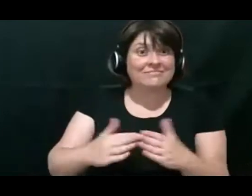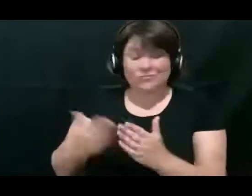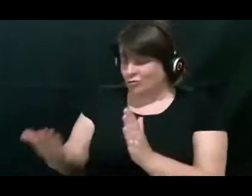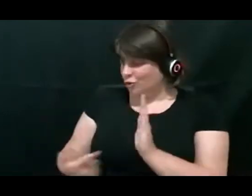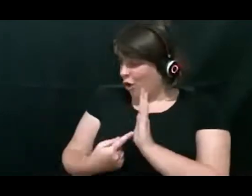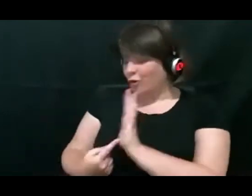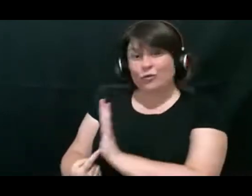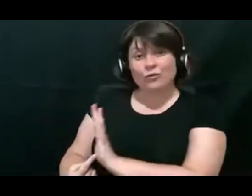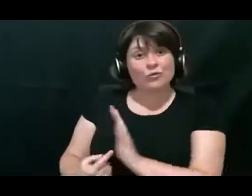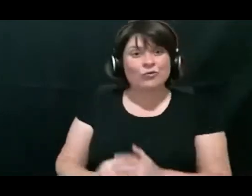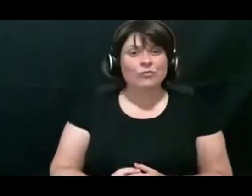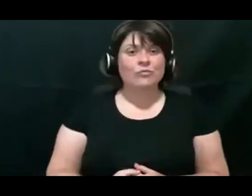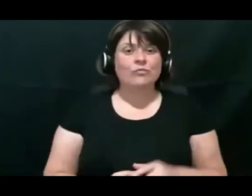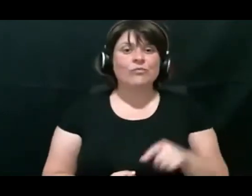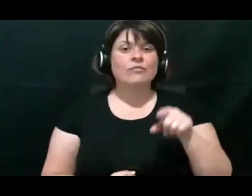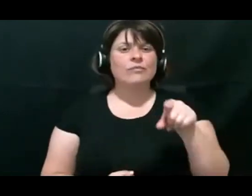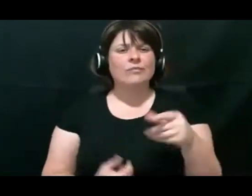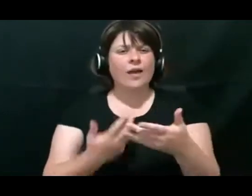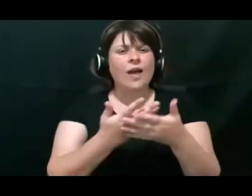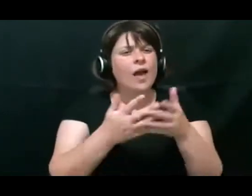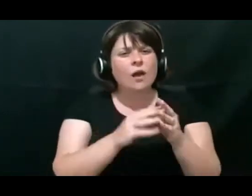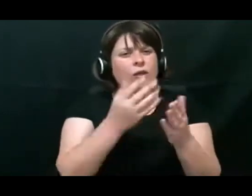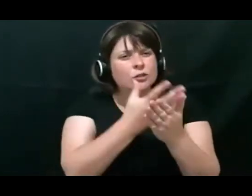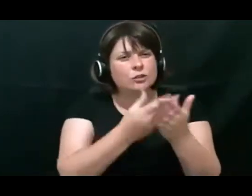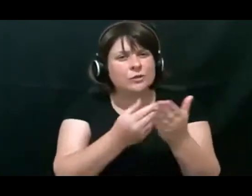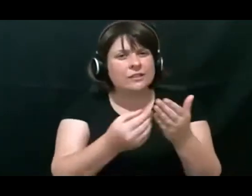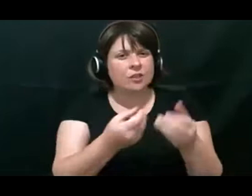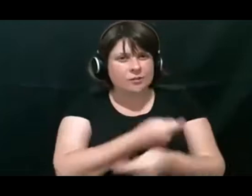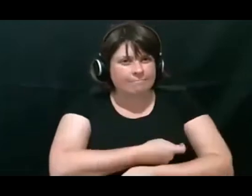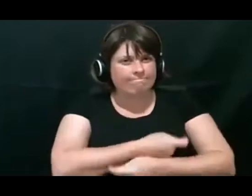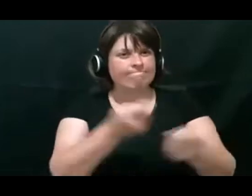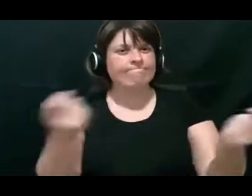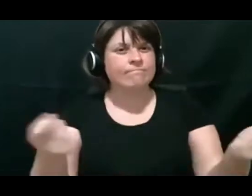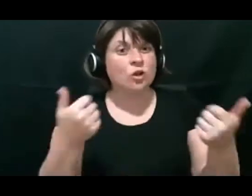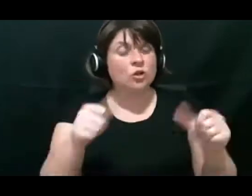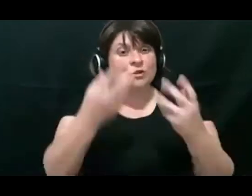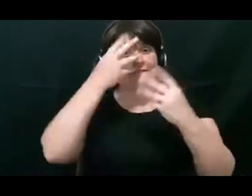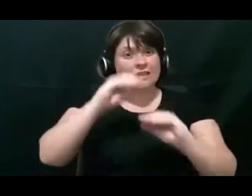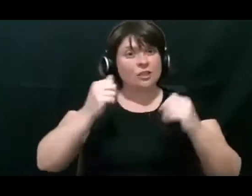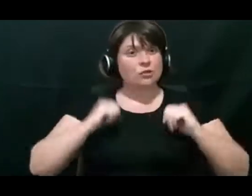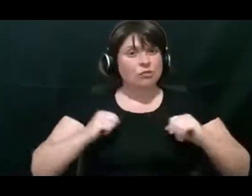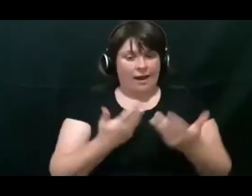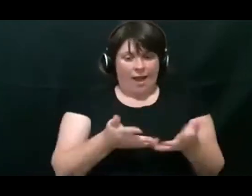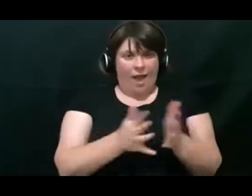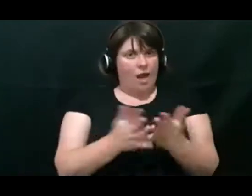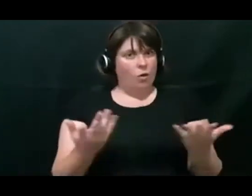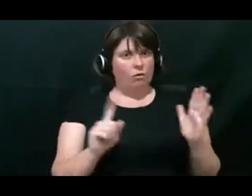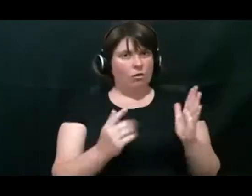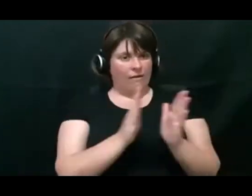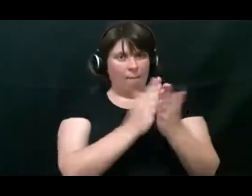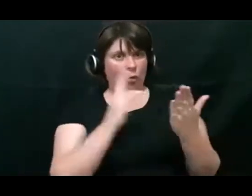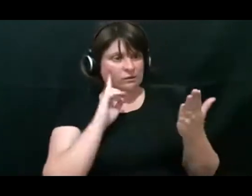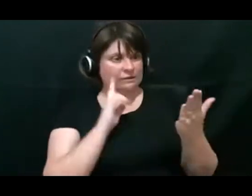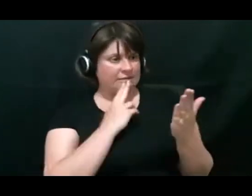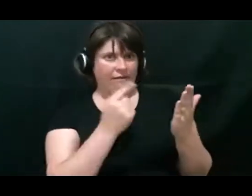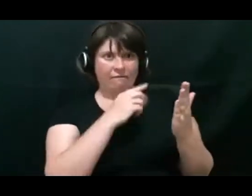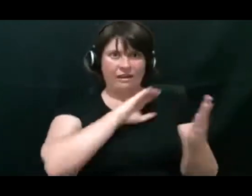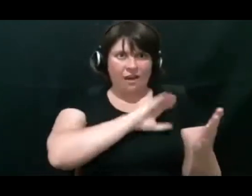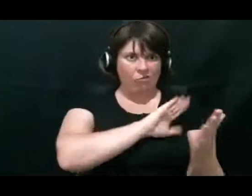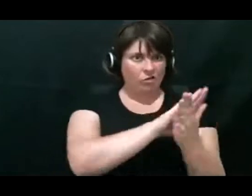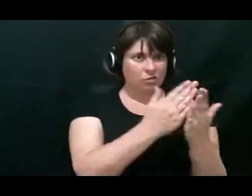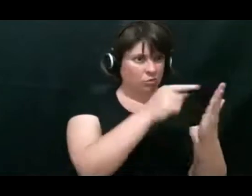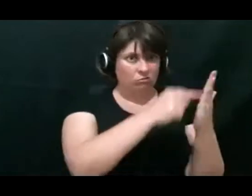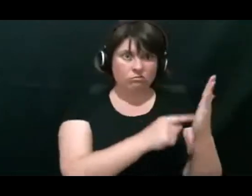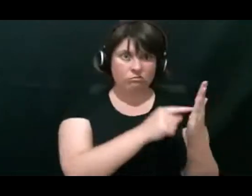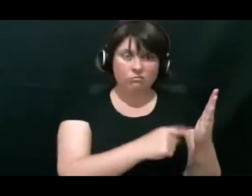How will this video resource be circulated and used for education and training?